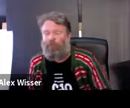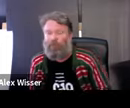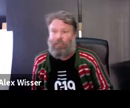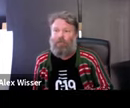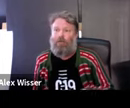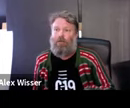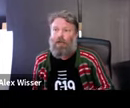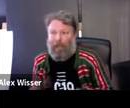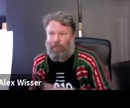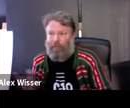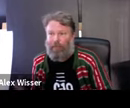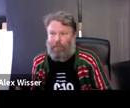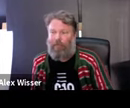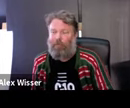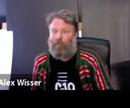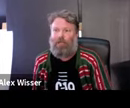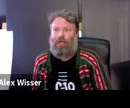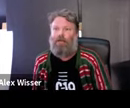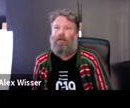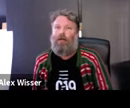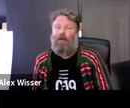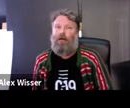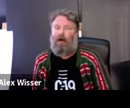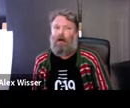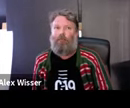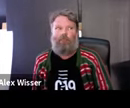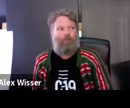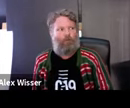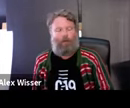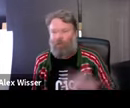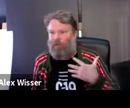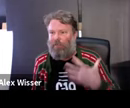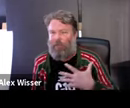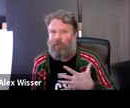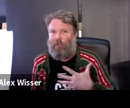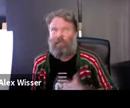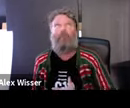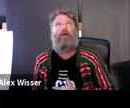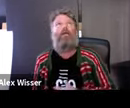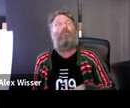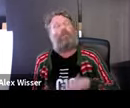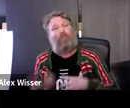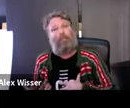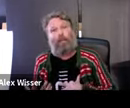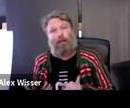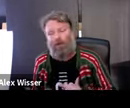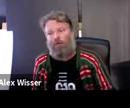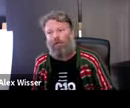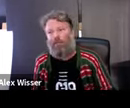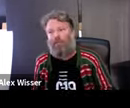of tension from the first festival and a -- and so we had a bit of